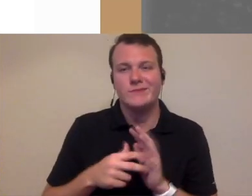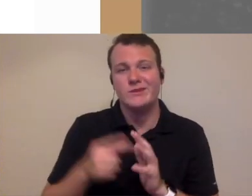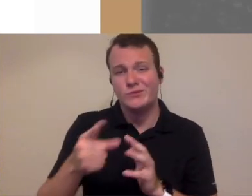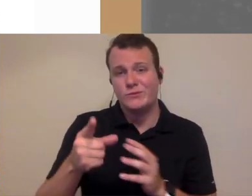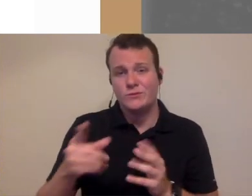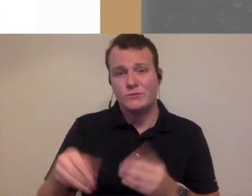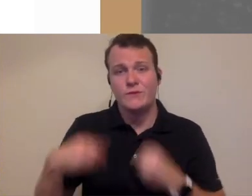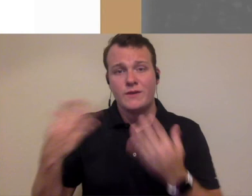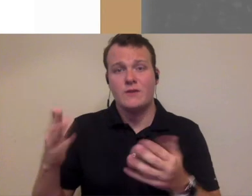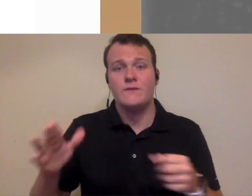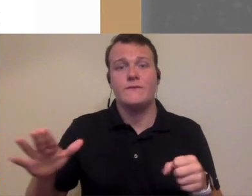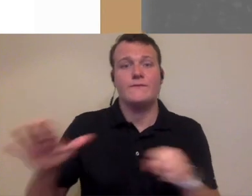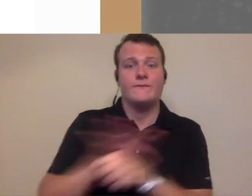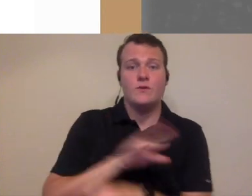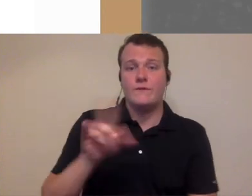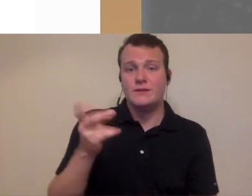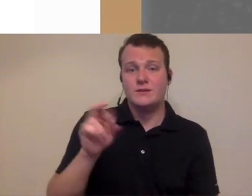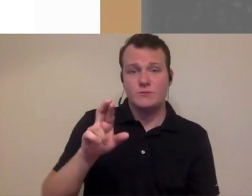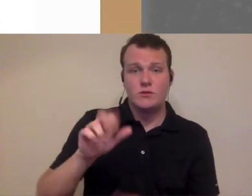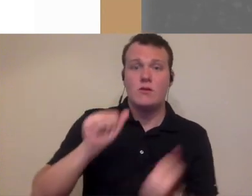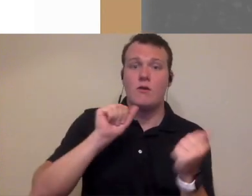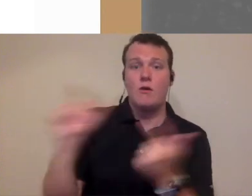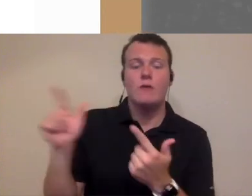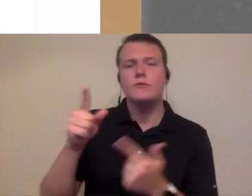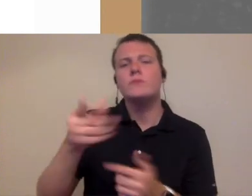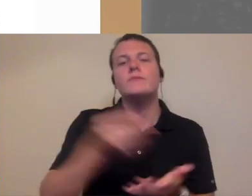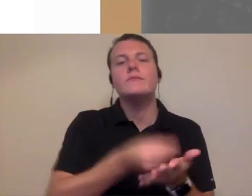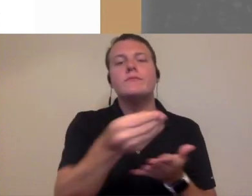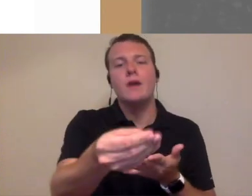even s I have to offer the full gamut of vestibular services you can buy massage